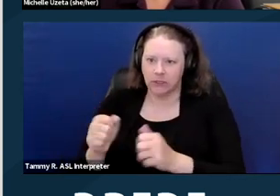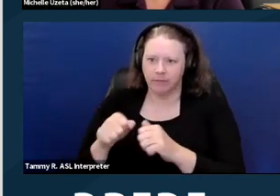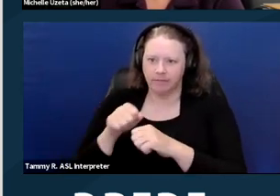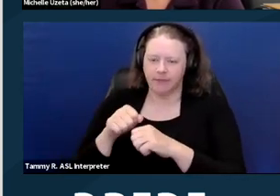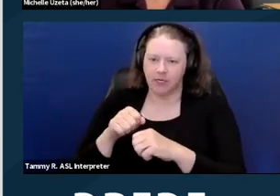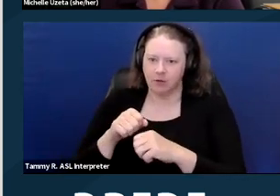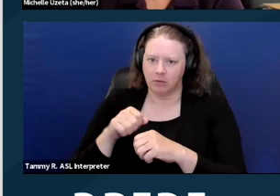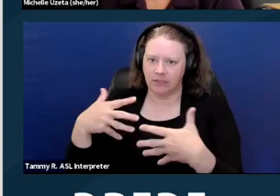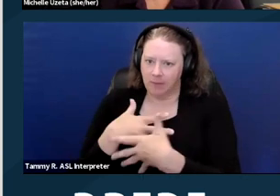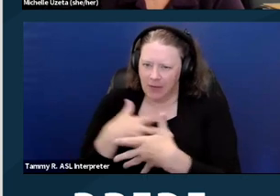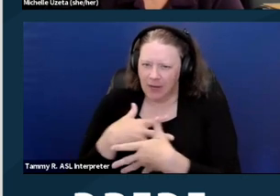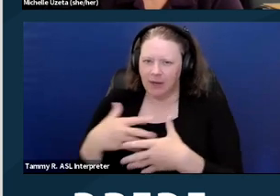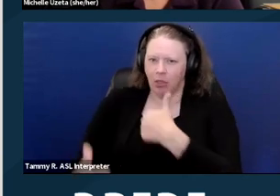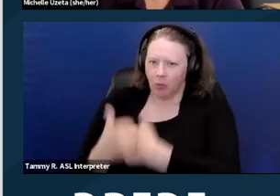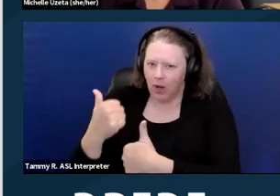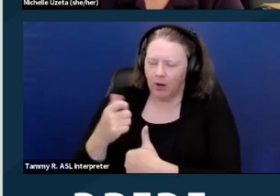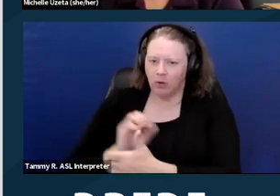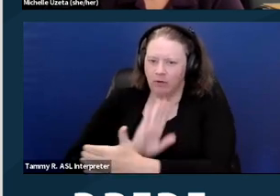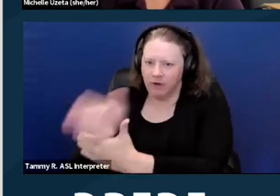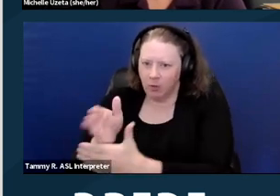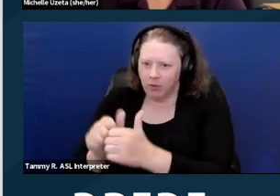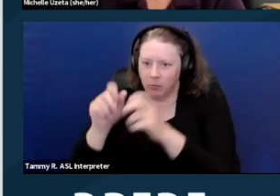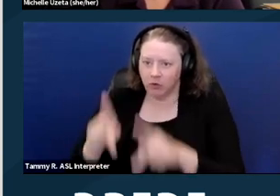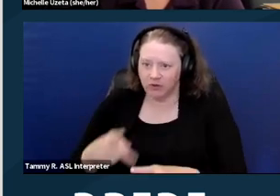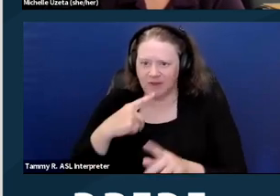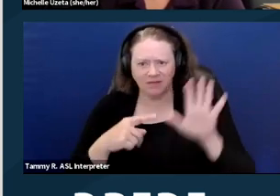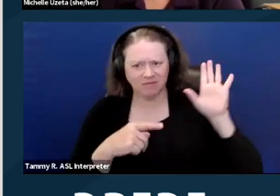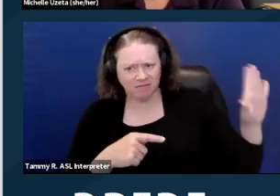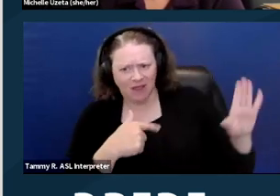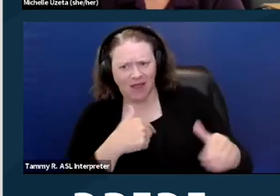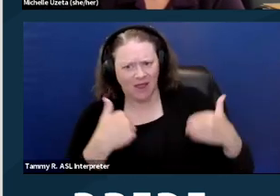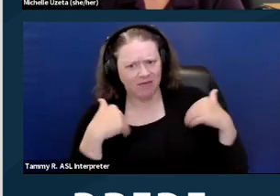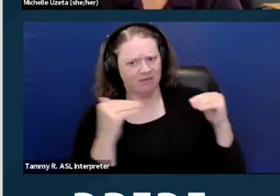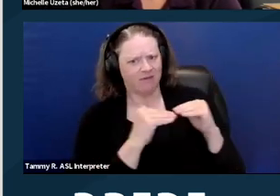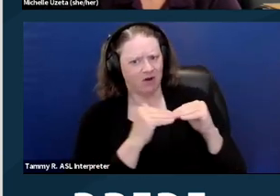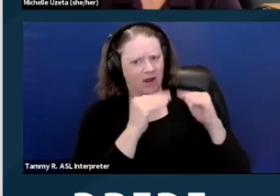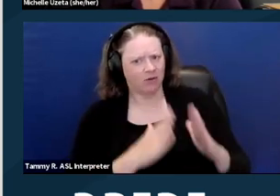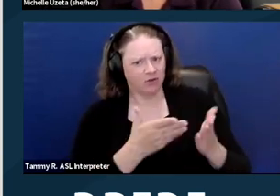their fair housing rights or anyone who's assisting someone in exercising their fair housing rights.